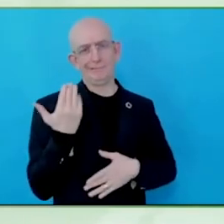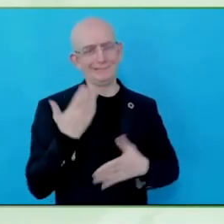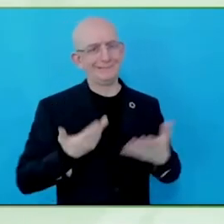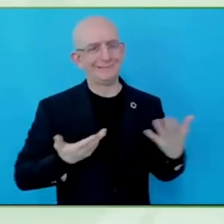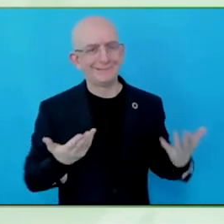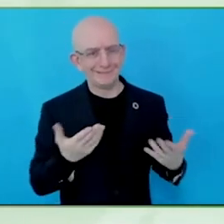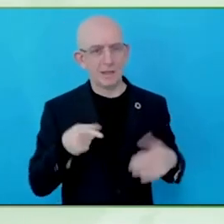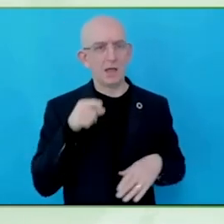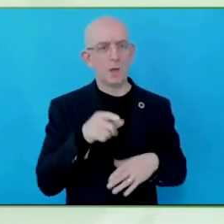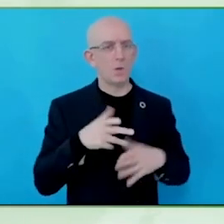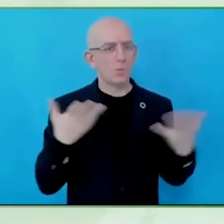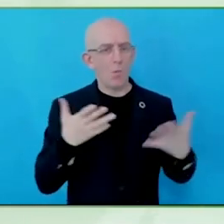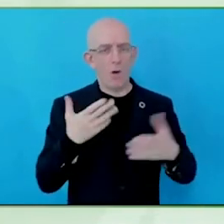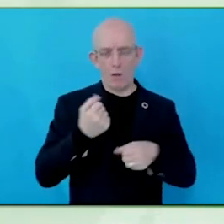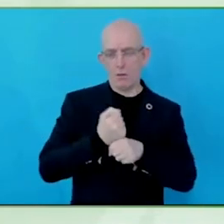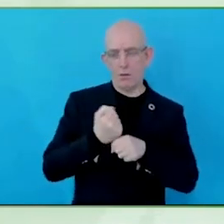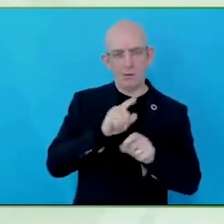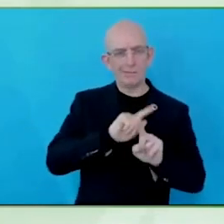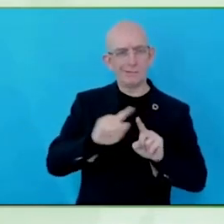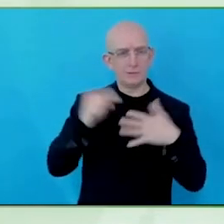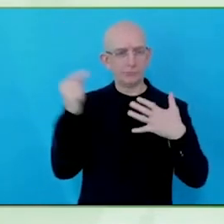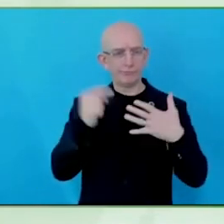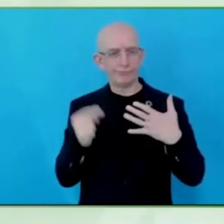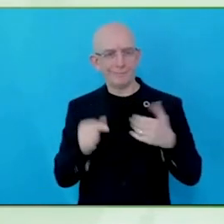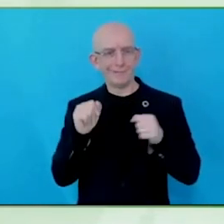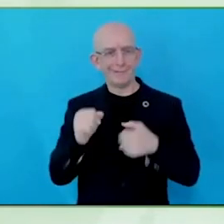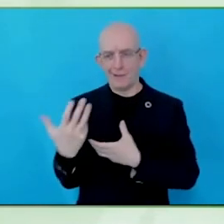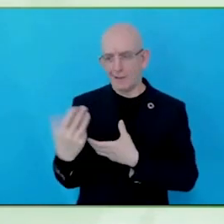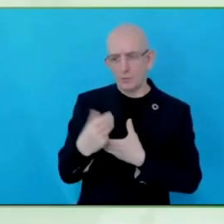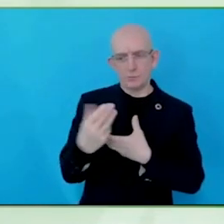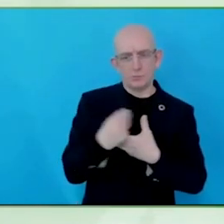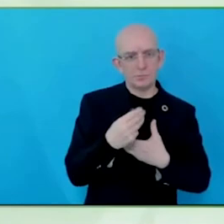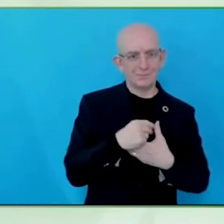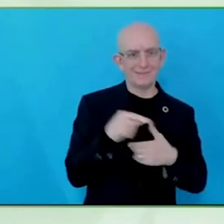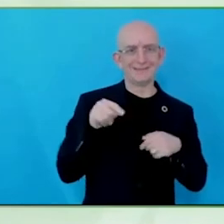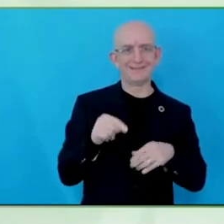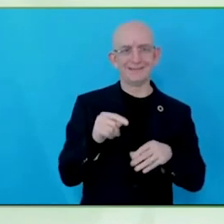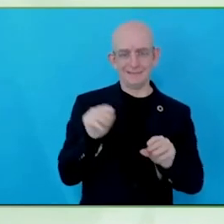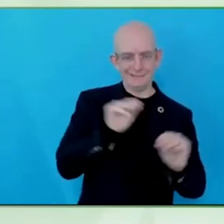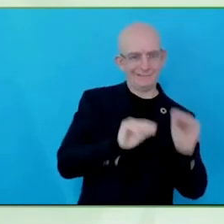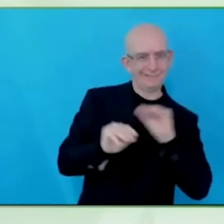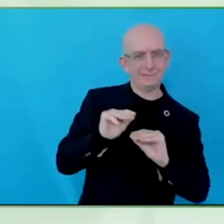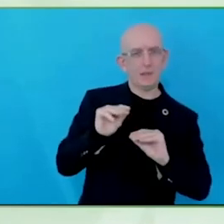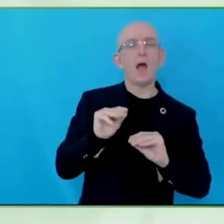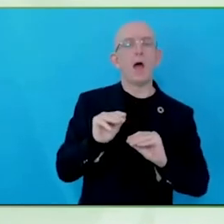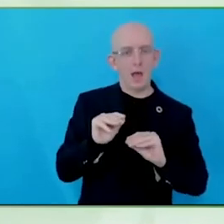Being the disability organisation, it is very much part of our ethos.